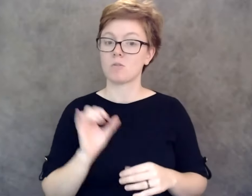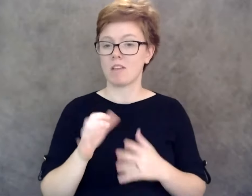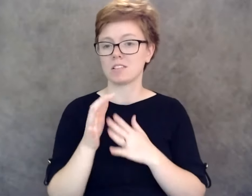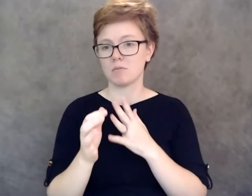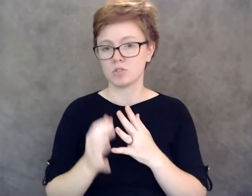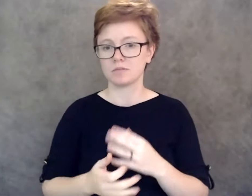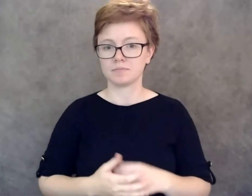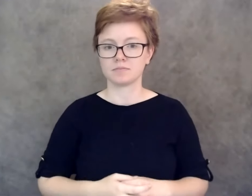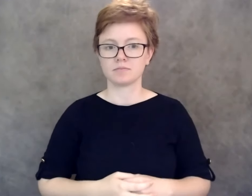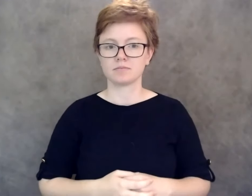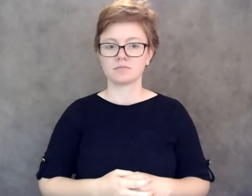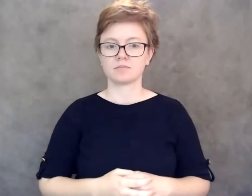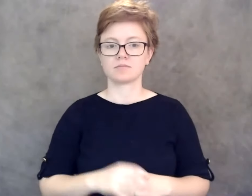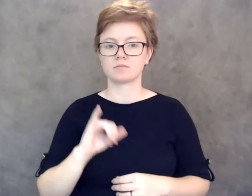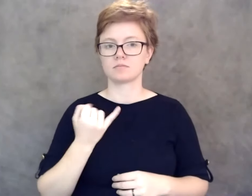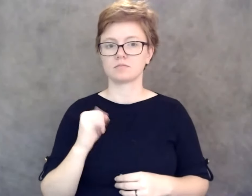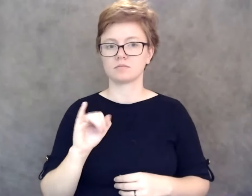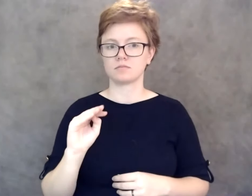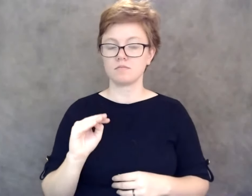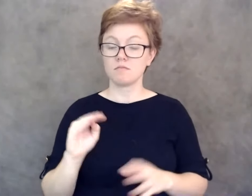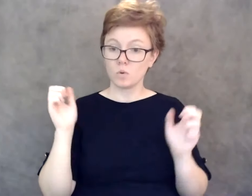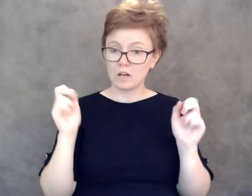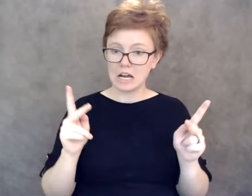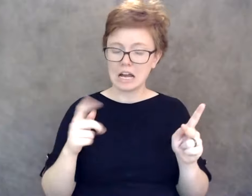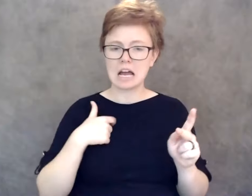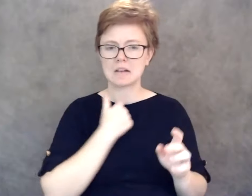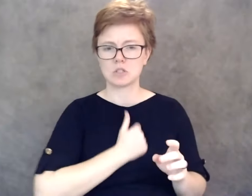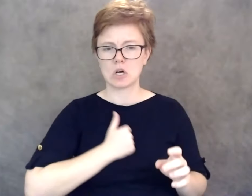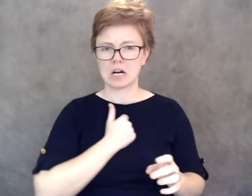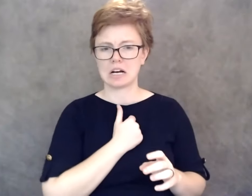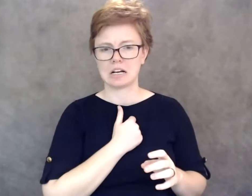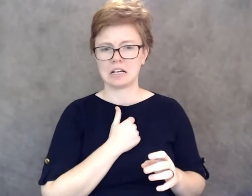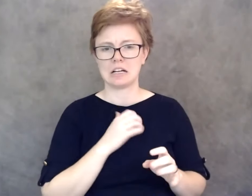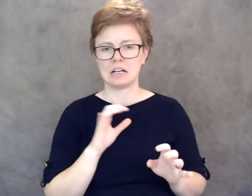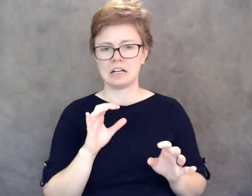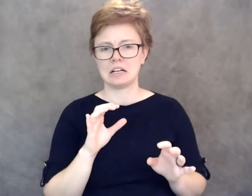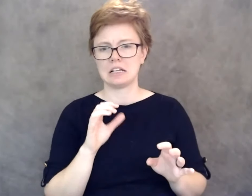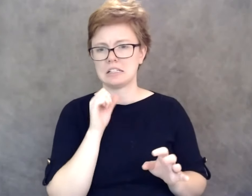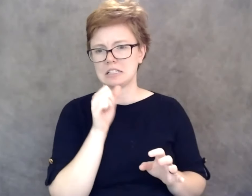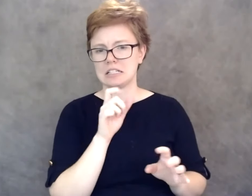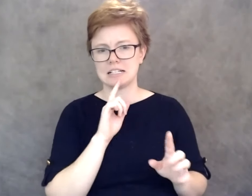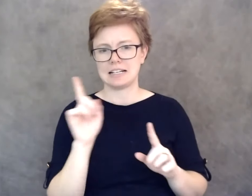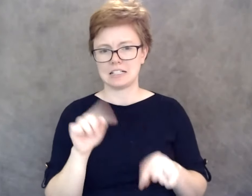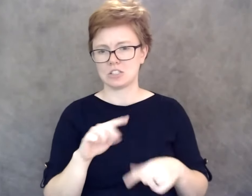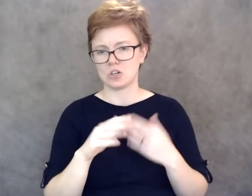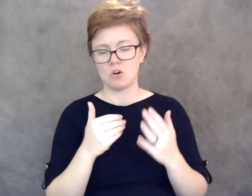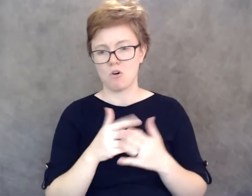Okay, and I apologize ahead of time for not being able to answer, all the questions that have been submitted